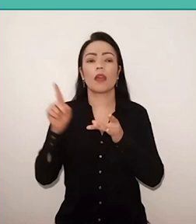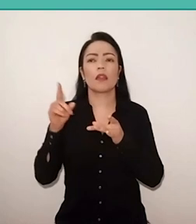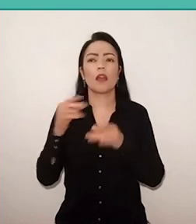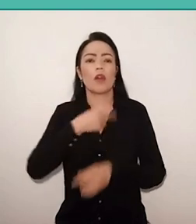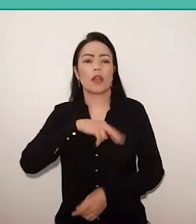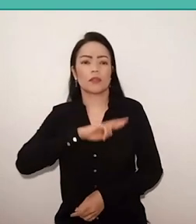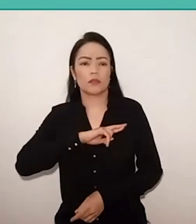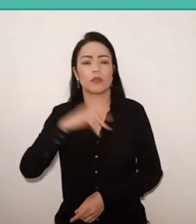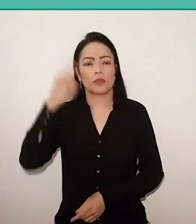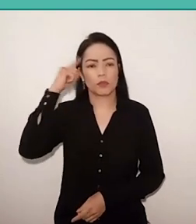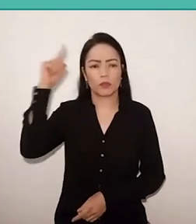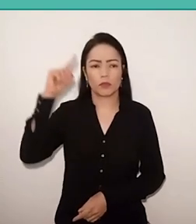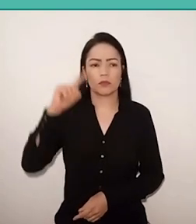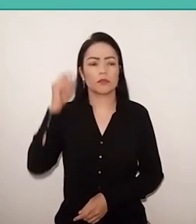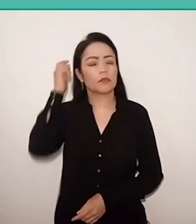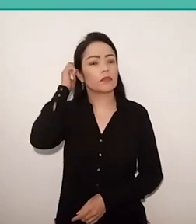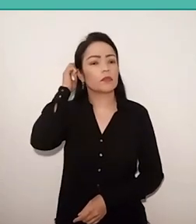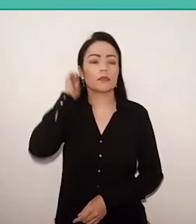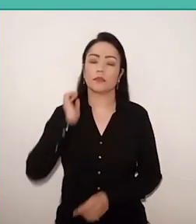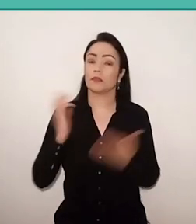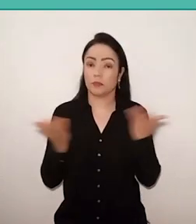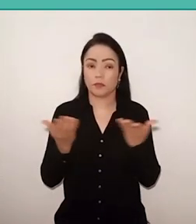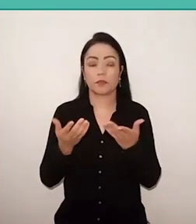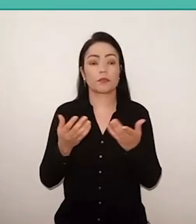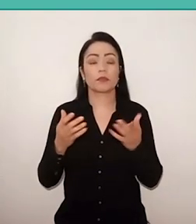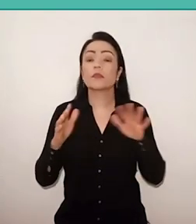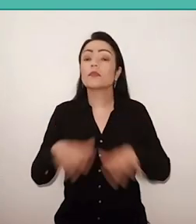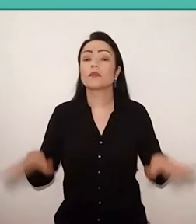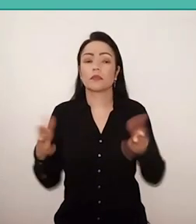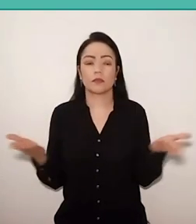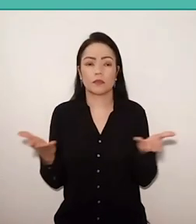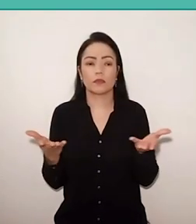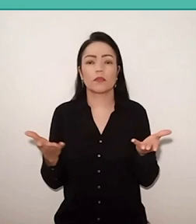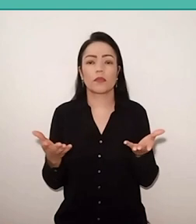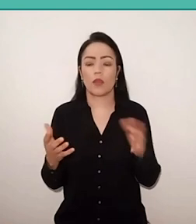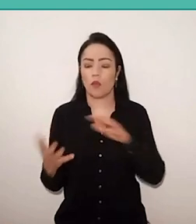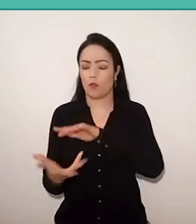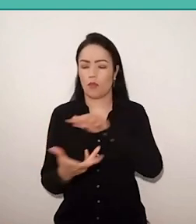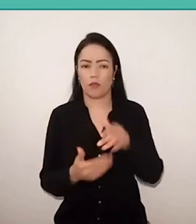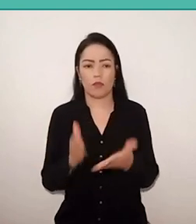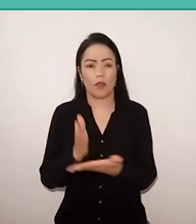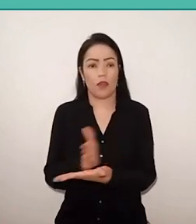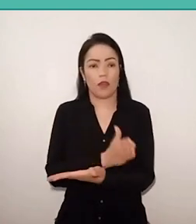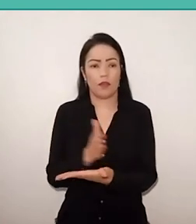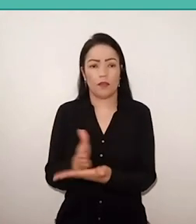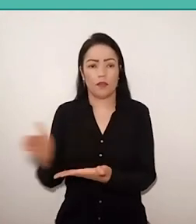contemporary hatred divides the world into two parts, which have no dialogue.